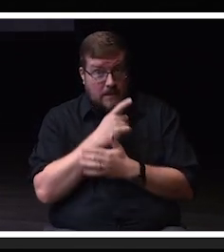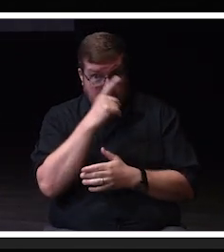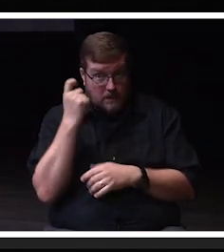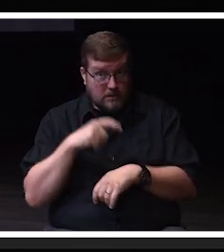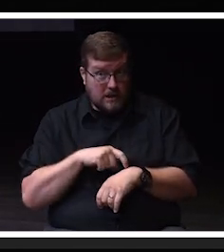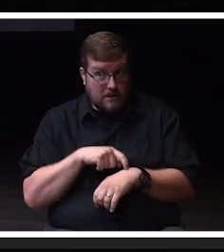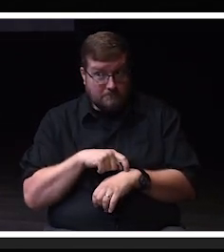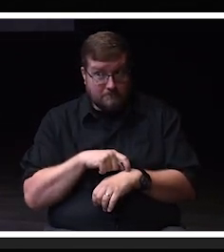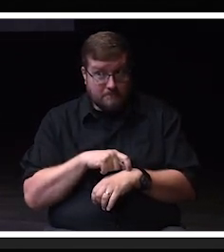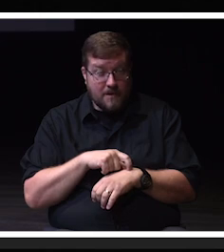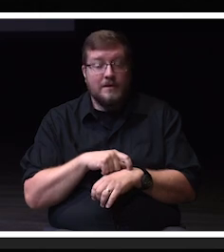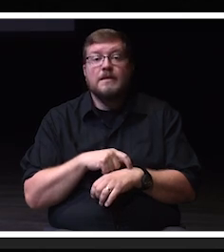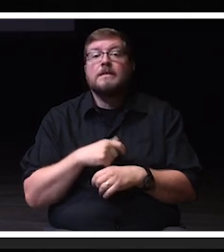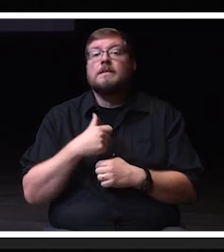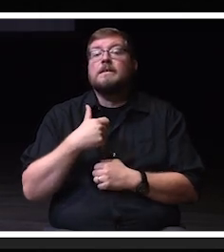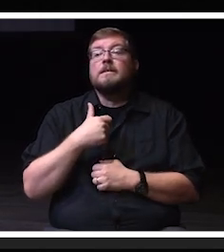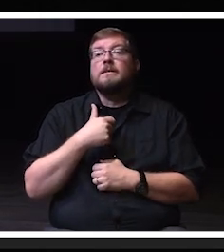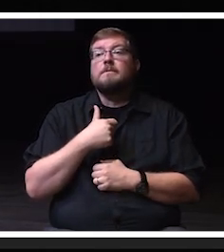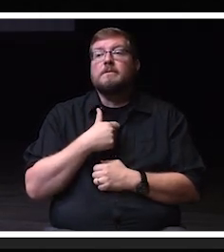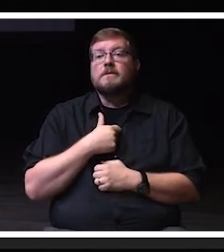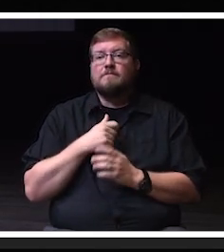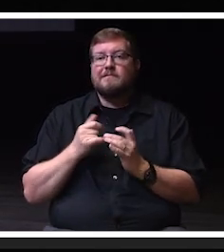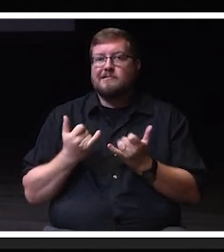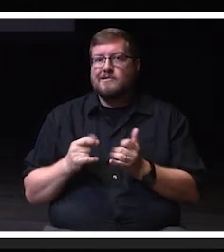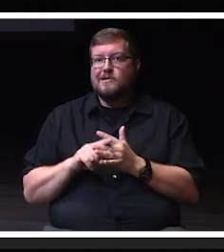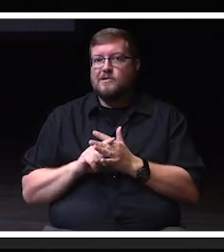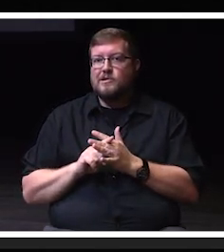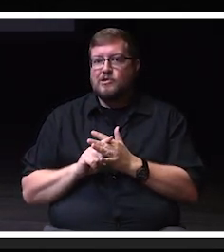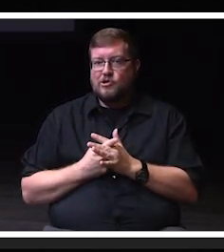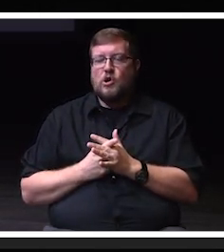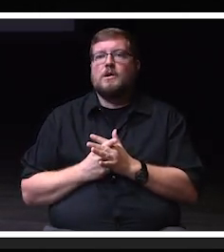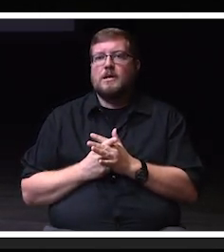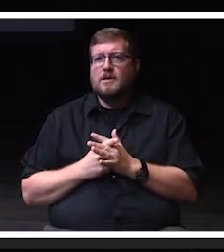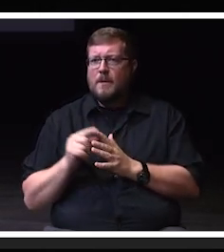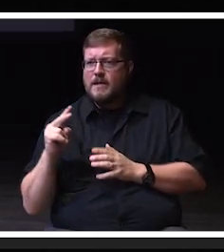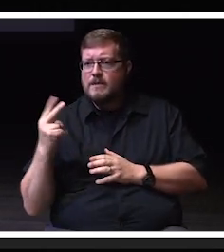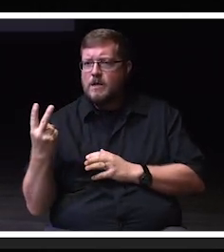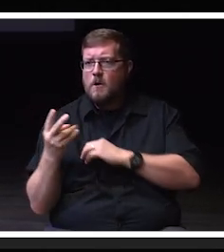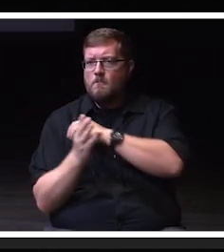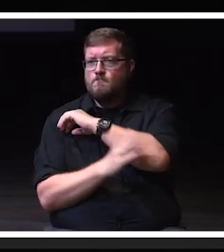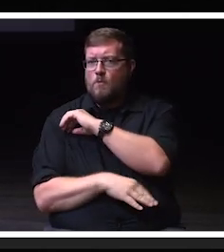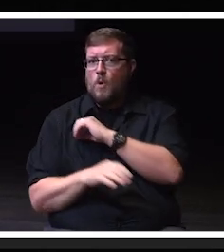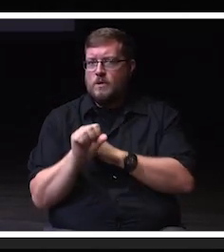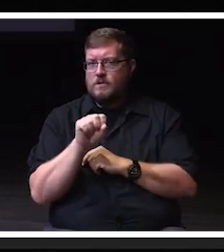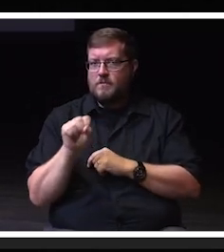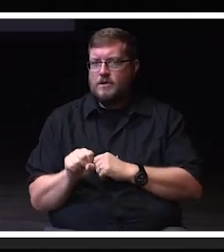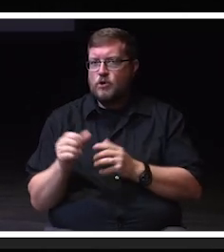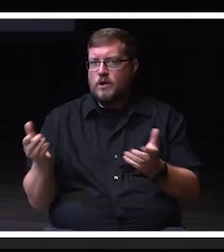As I kick off my second fall semester here as your chancellor,